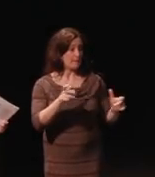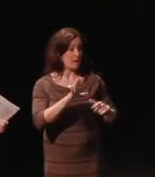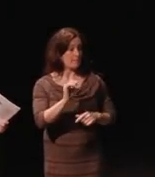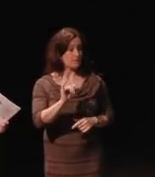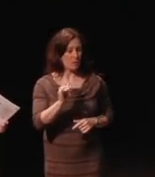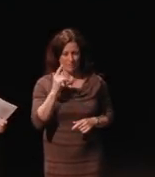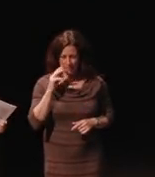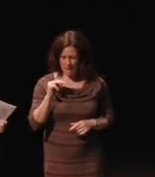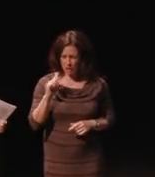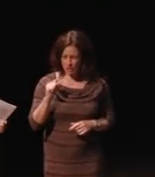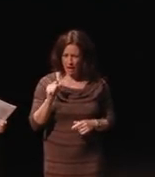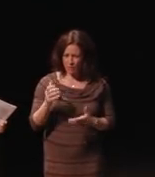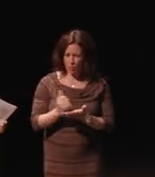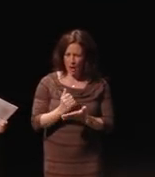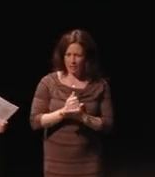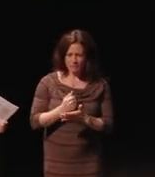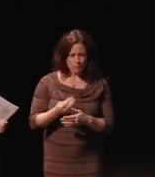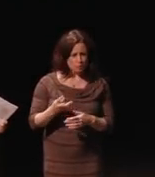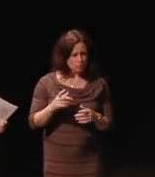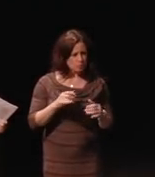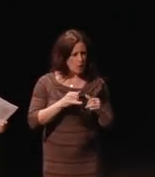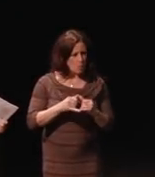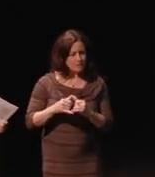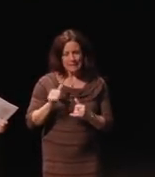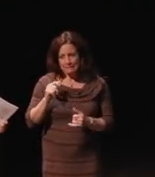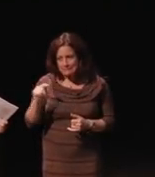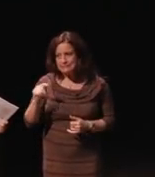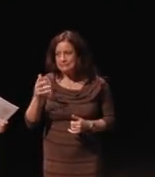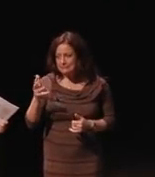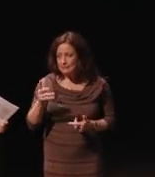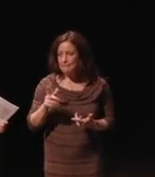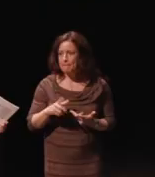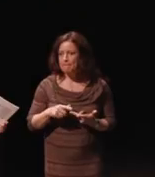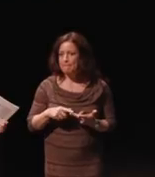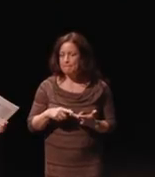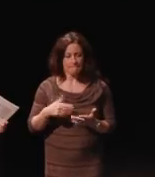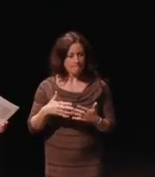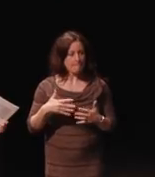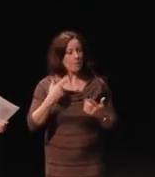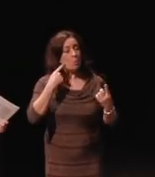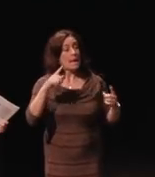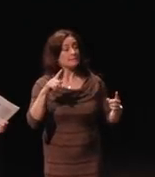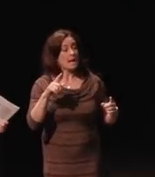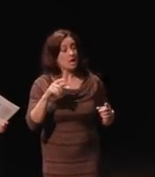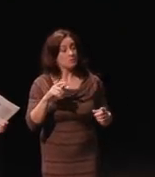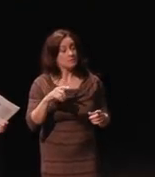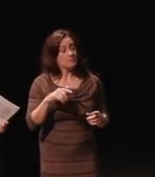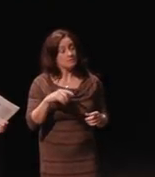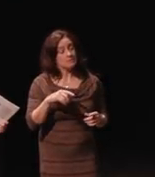Microsoft has gotten a couple of award AT&T has, and we announce the winners